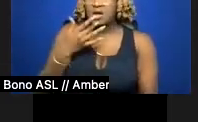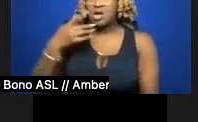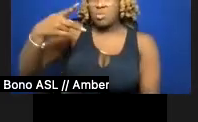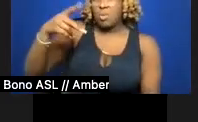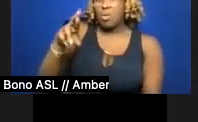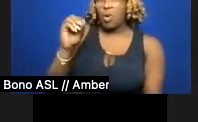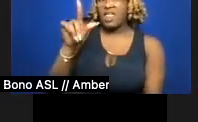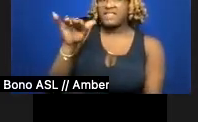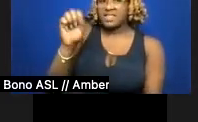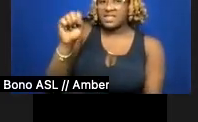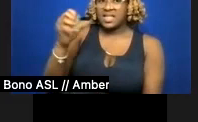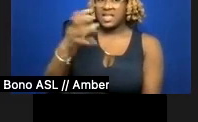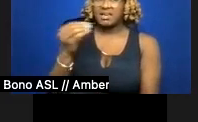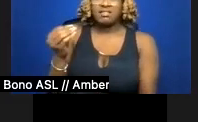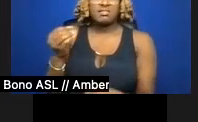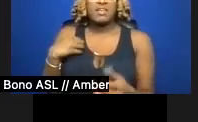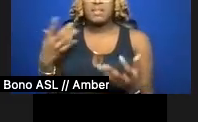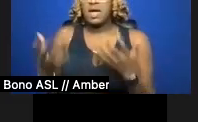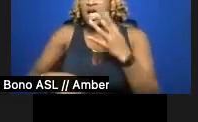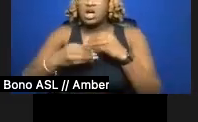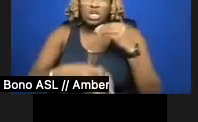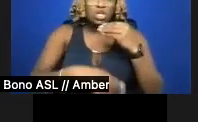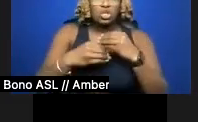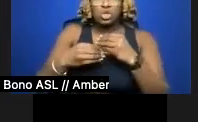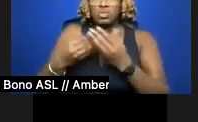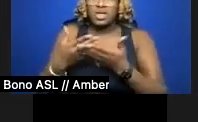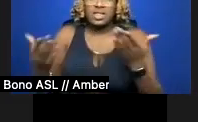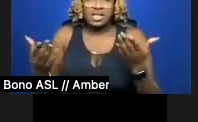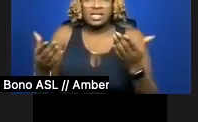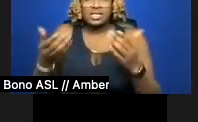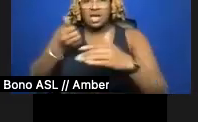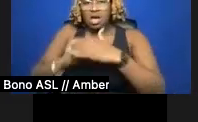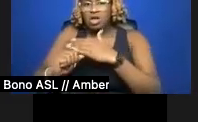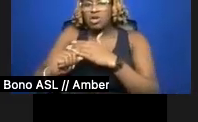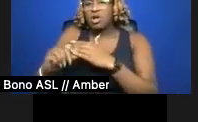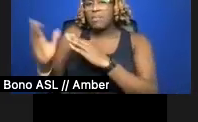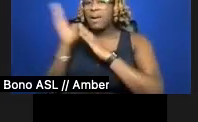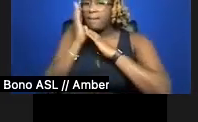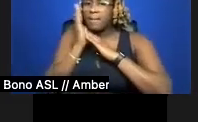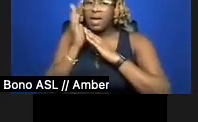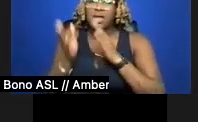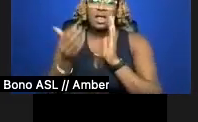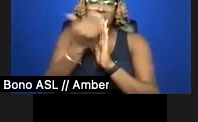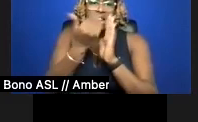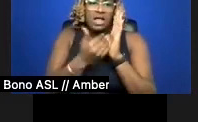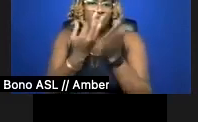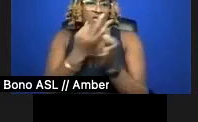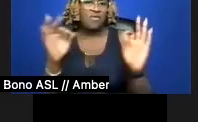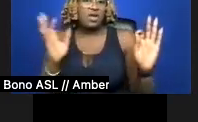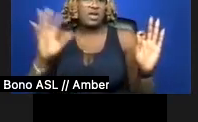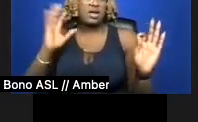my surplus meds beneath a mattress—a lesson free from once de facto days of cloak & dagger HRT: